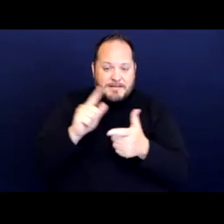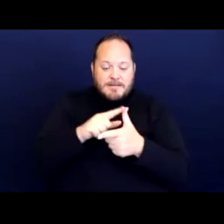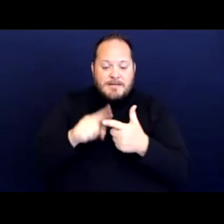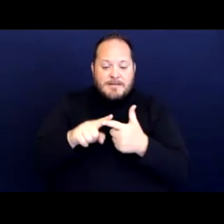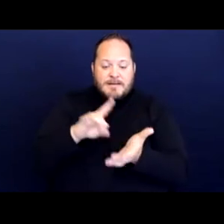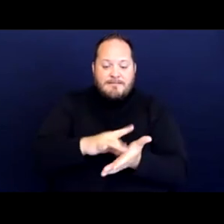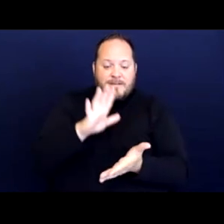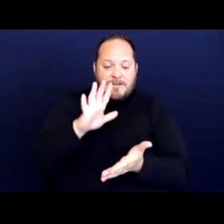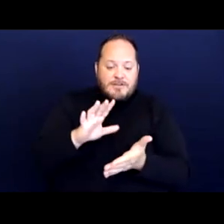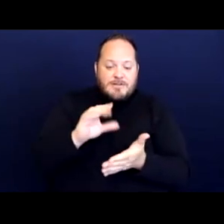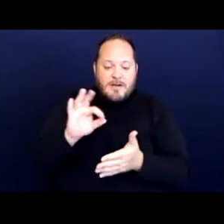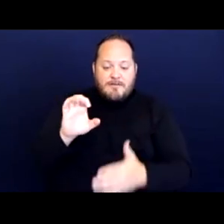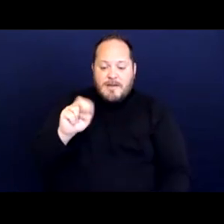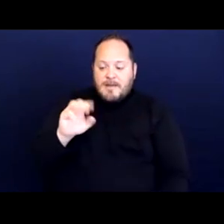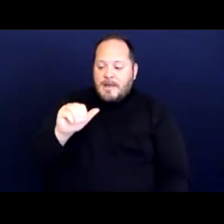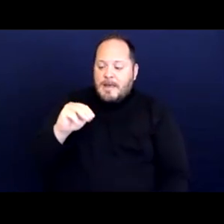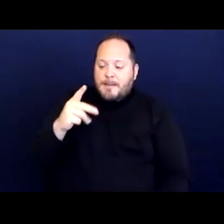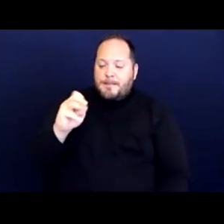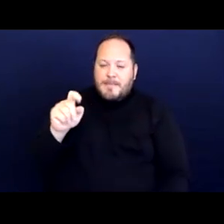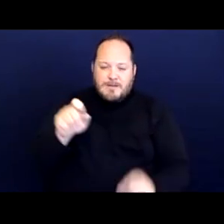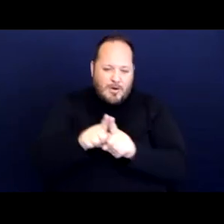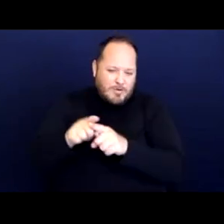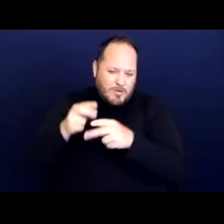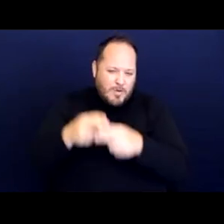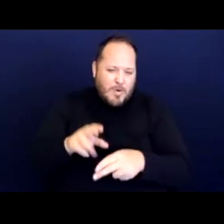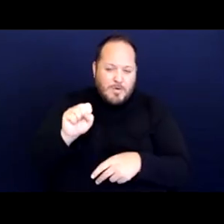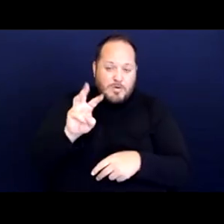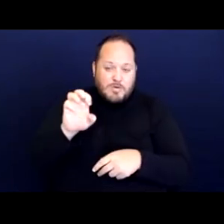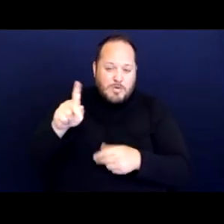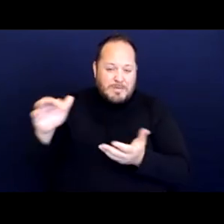also known as sweeps, bans on sleeping, bans on sitting,